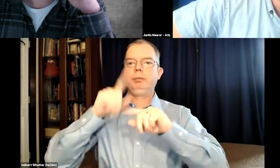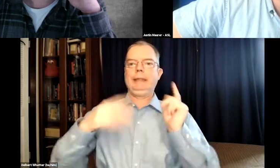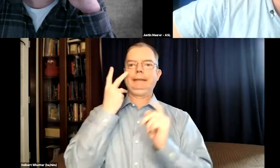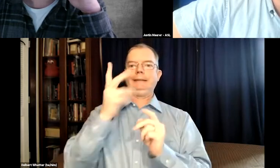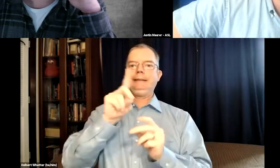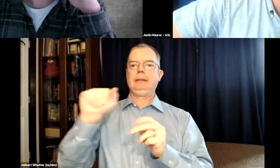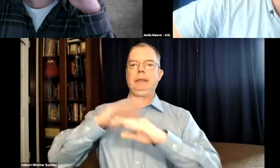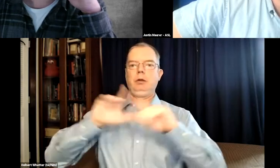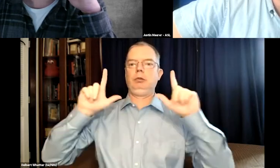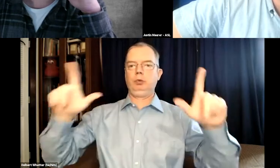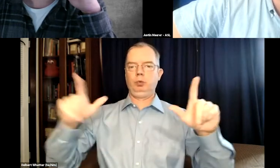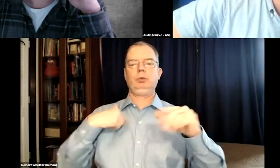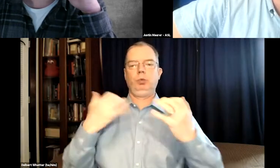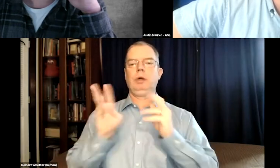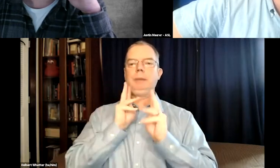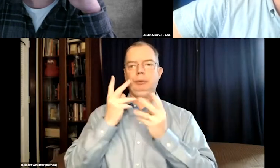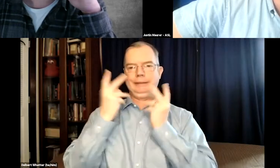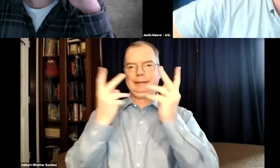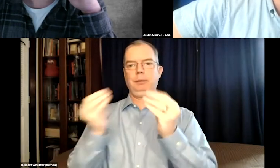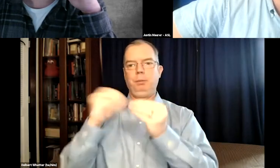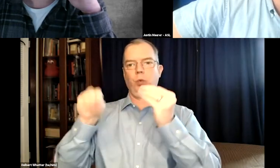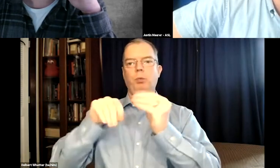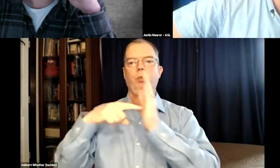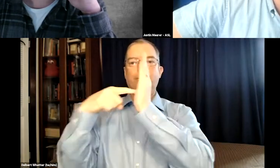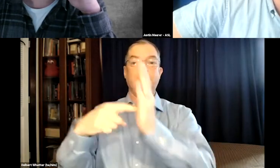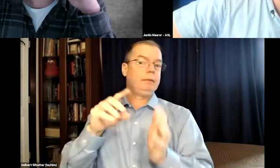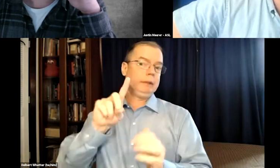Instead of having disabilities being invisible